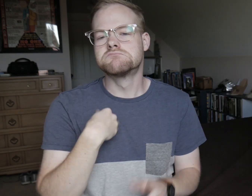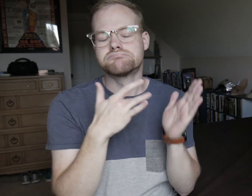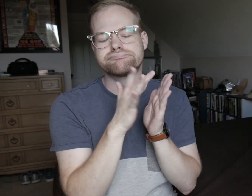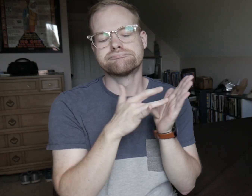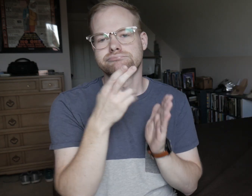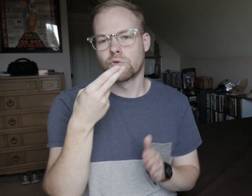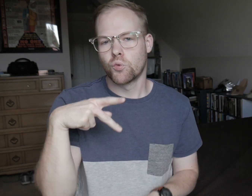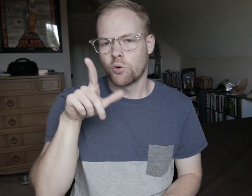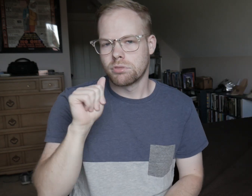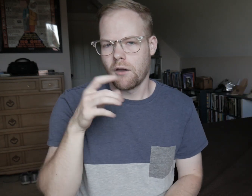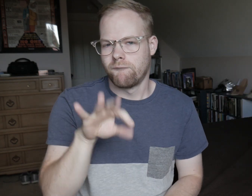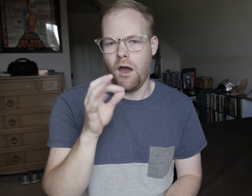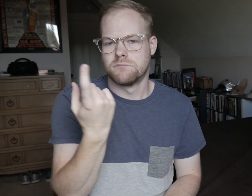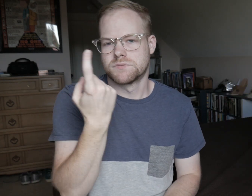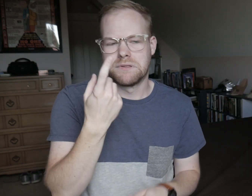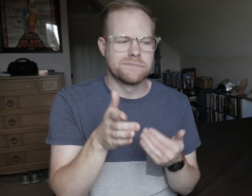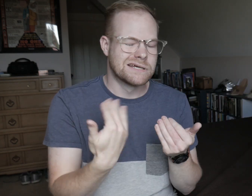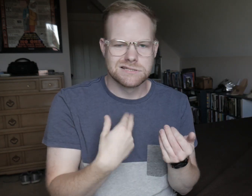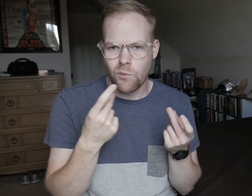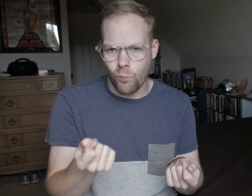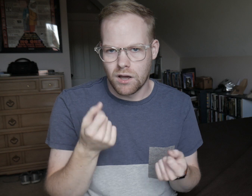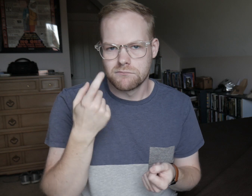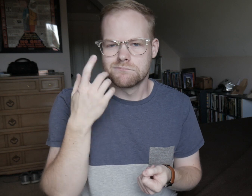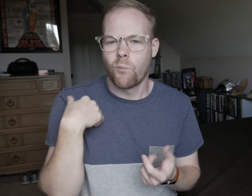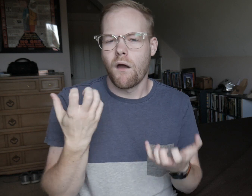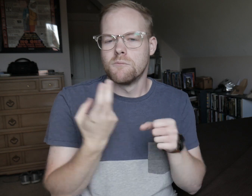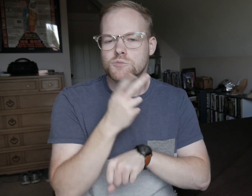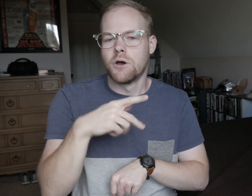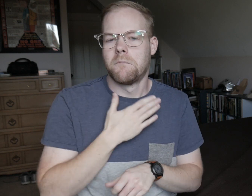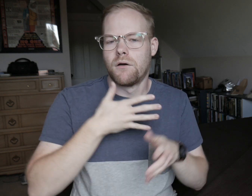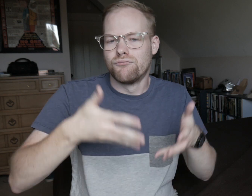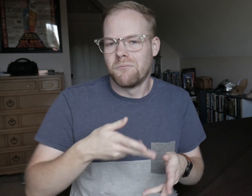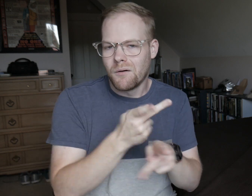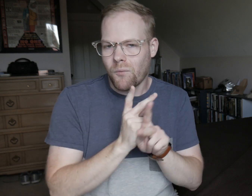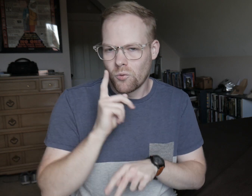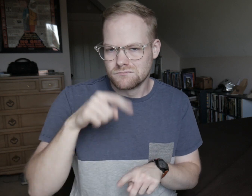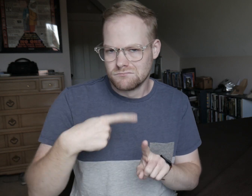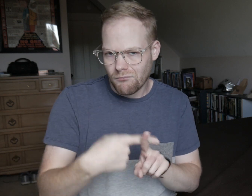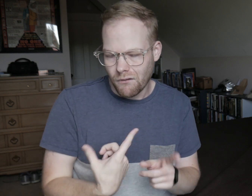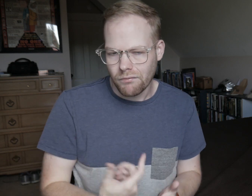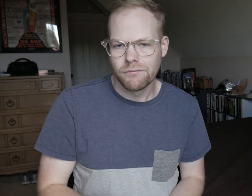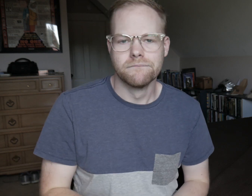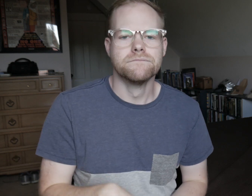I was browsing Hoopla to find something easy and quick to use up my remaining borrows for the month,